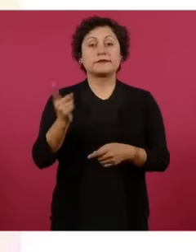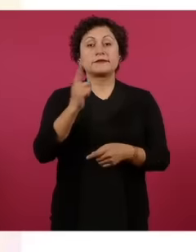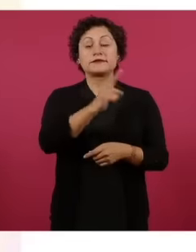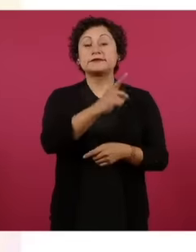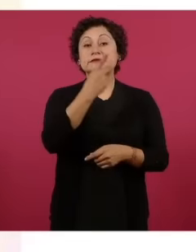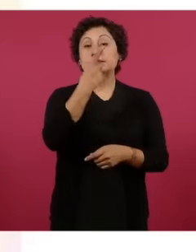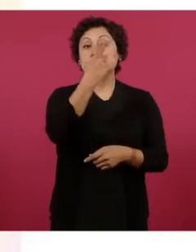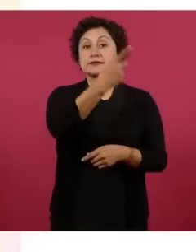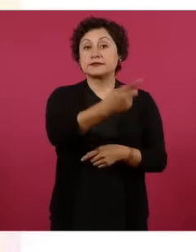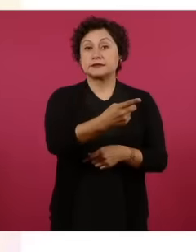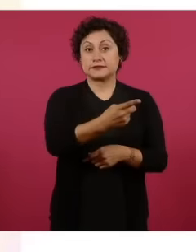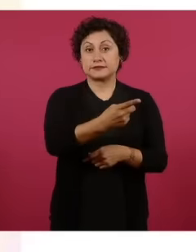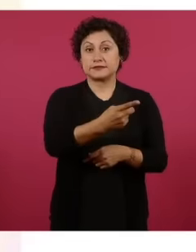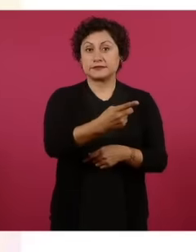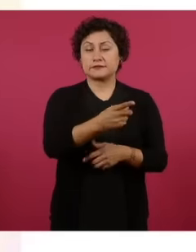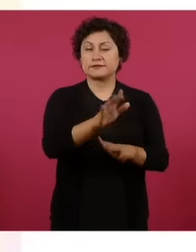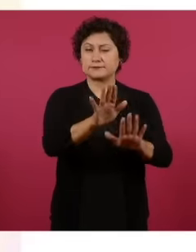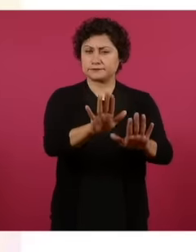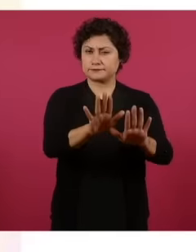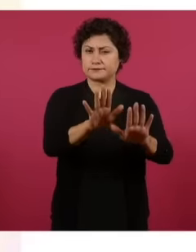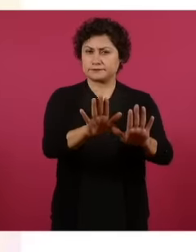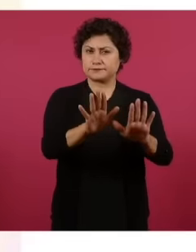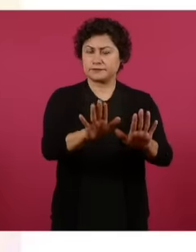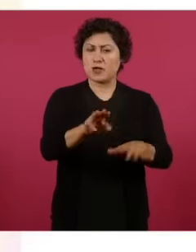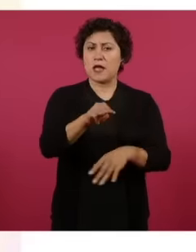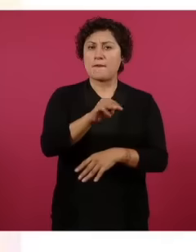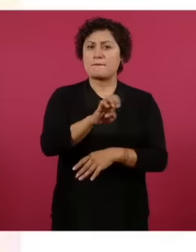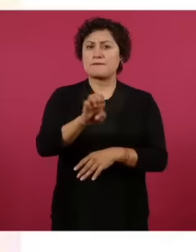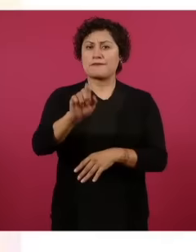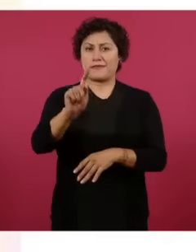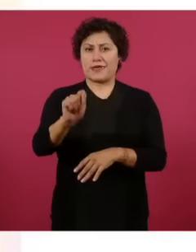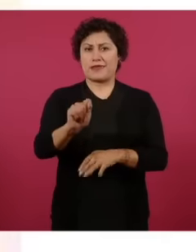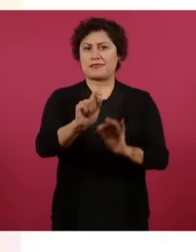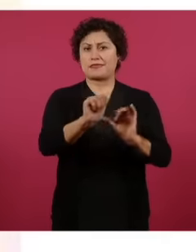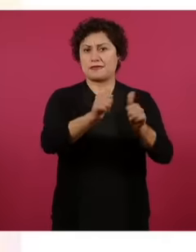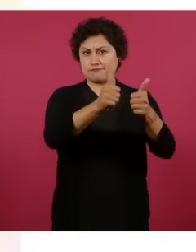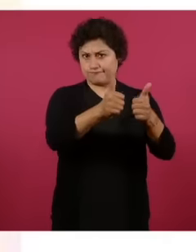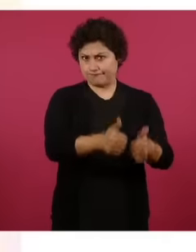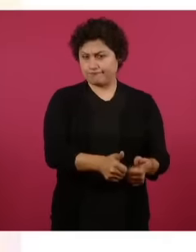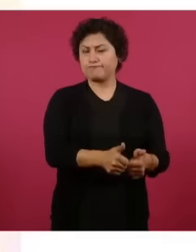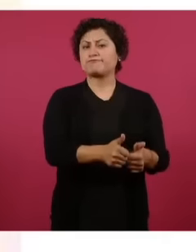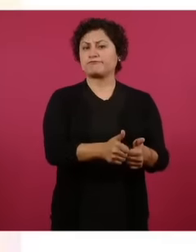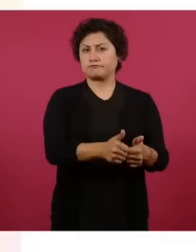stay. We are in charge of going down